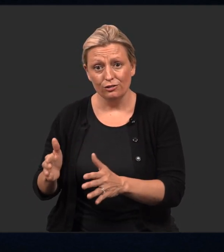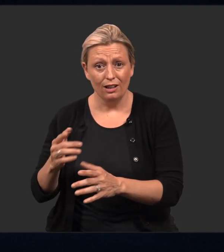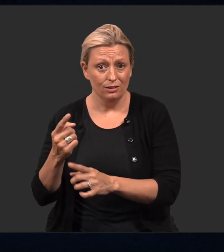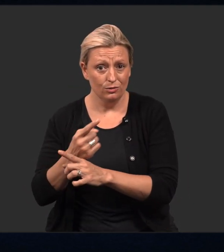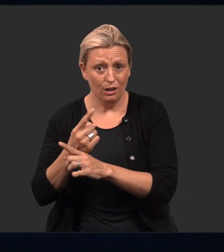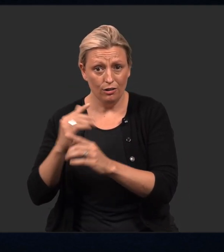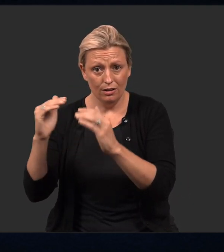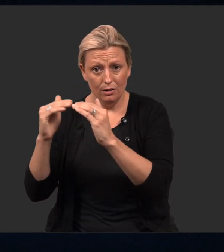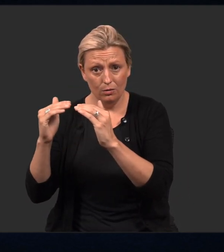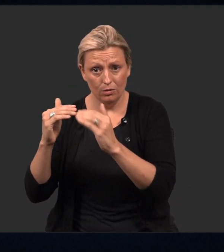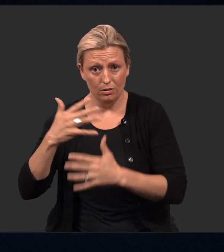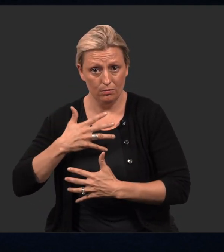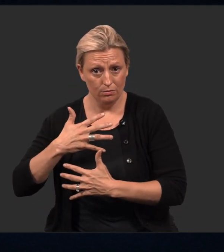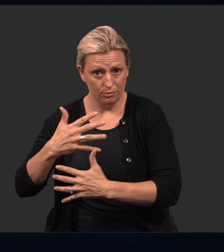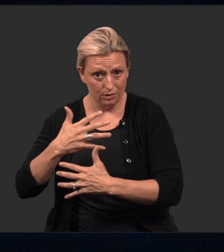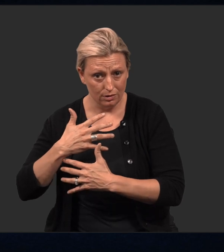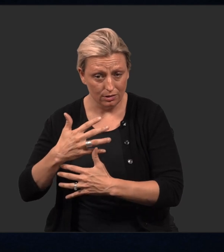This method uses more equally timed breathing.